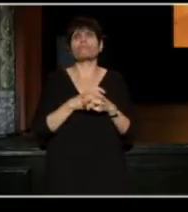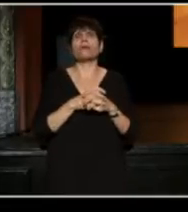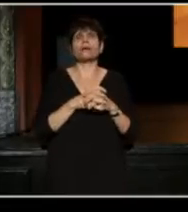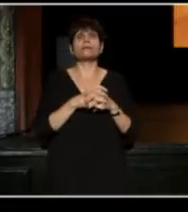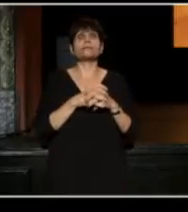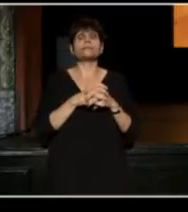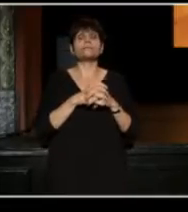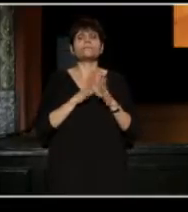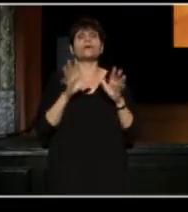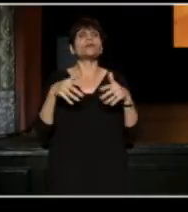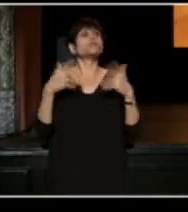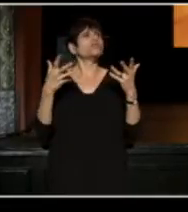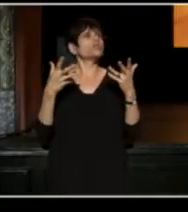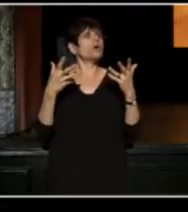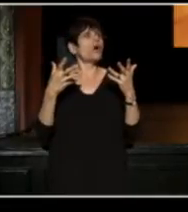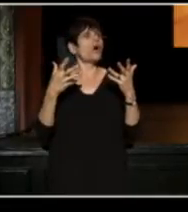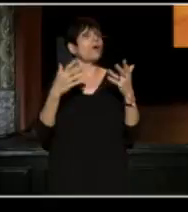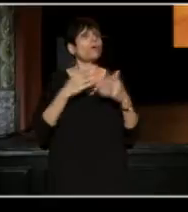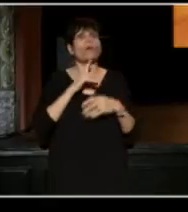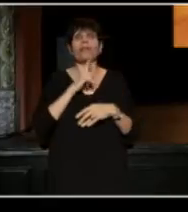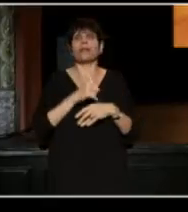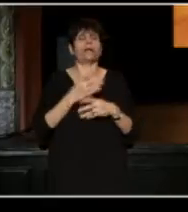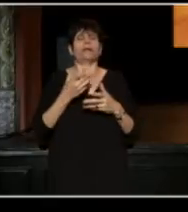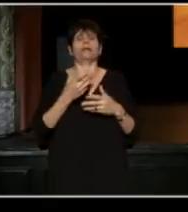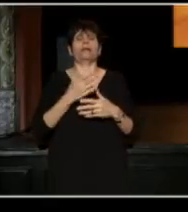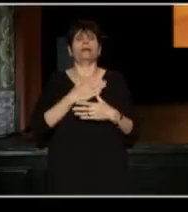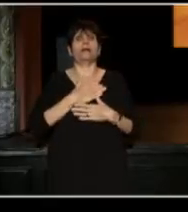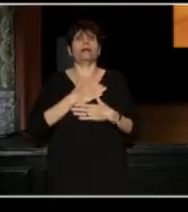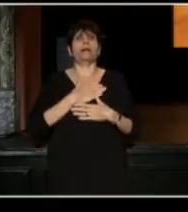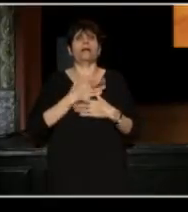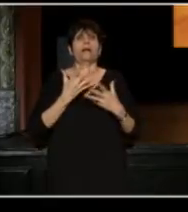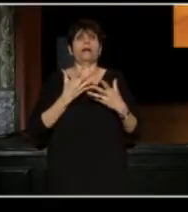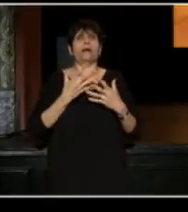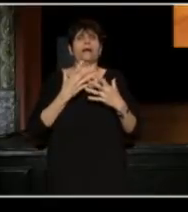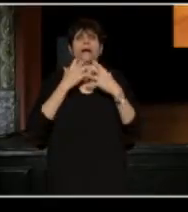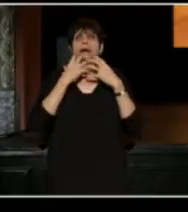So, it's beyond a privilege to be will all of you here tonight, honestly.